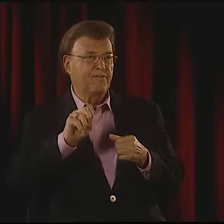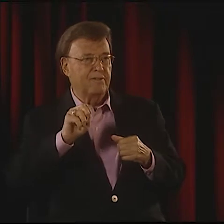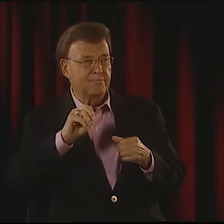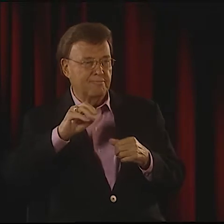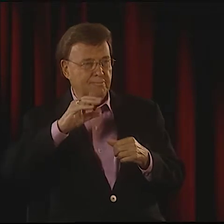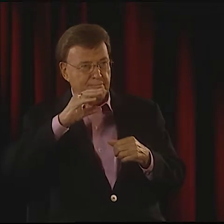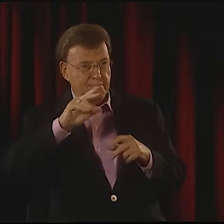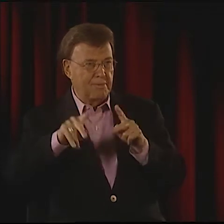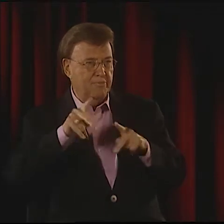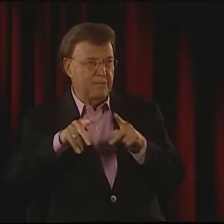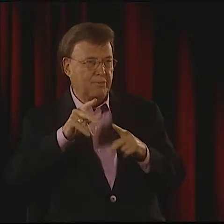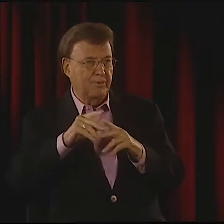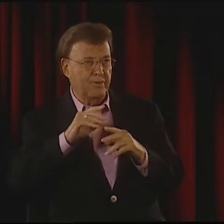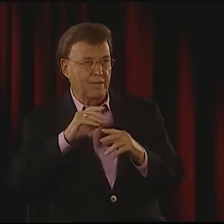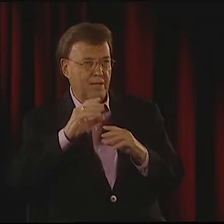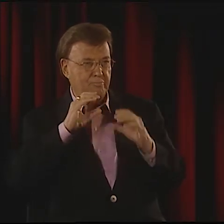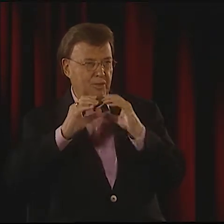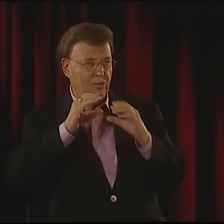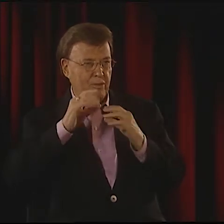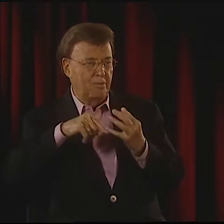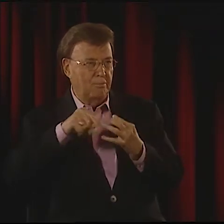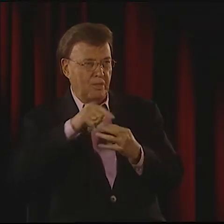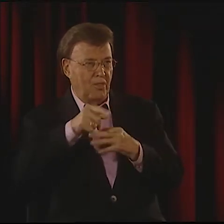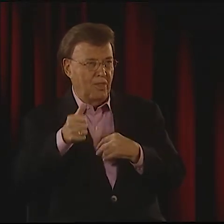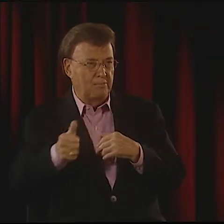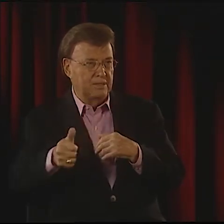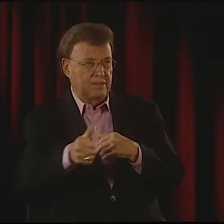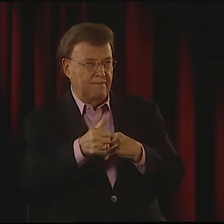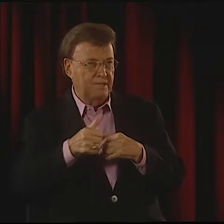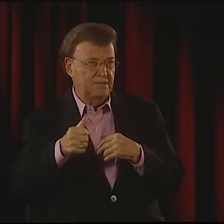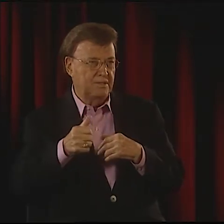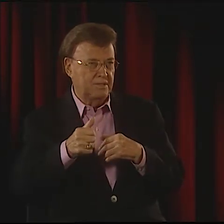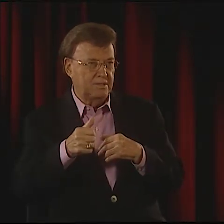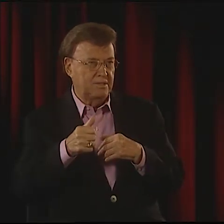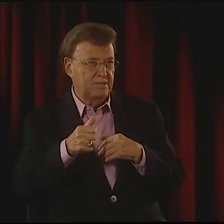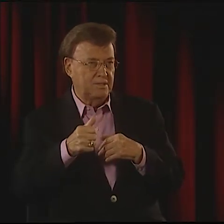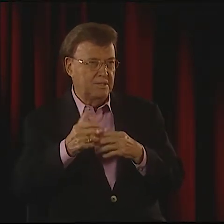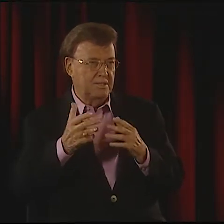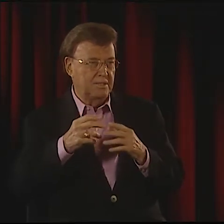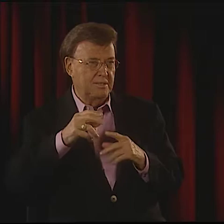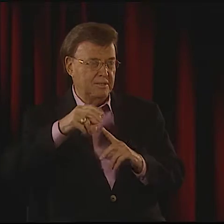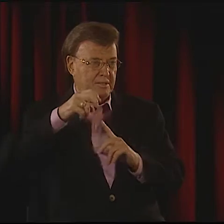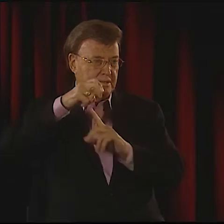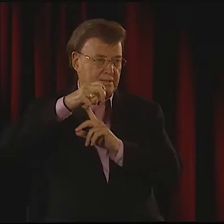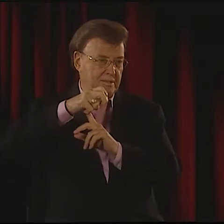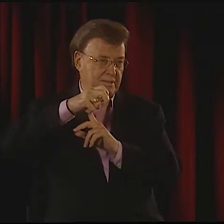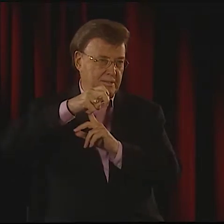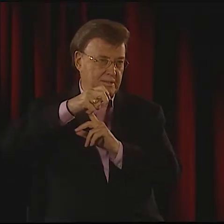IT IS SOMETHING TO PONDER, TRYING TO IMAGINE WHAT CAVEMEN, CAVEPEOPLE THOUGHT AND HOW THEY COMMUNICATED